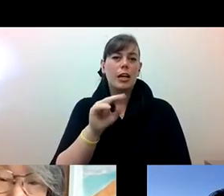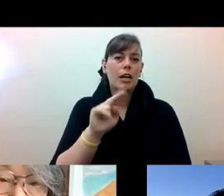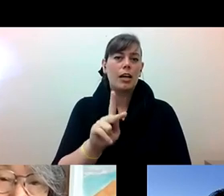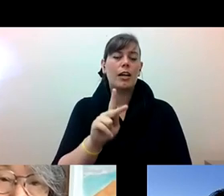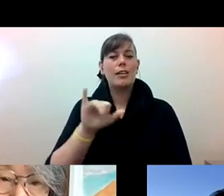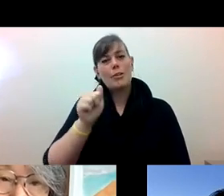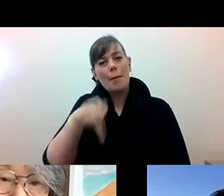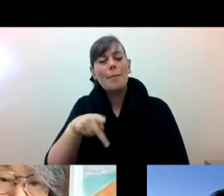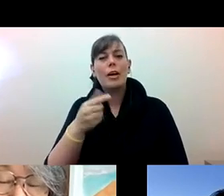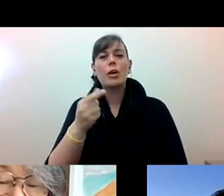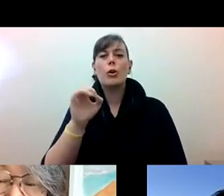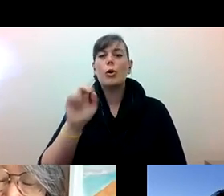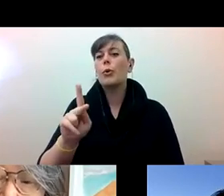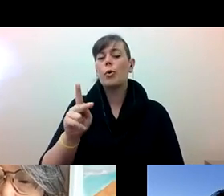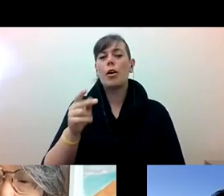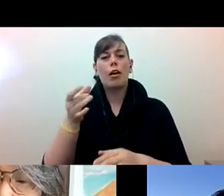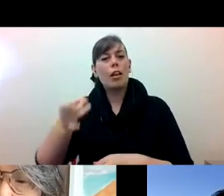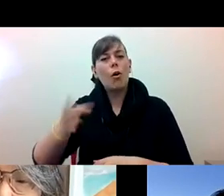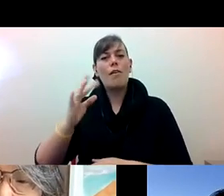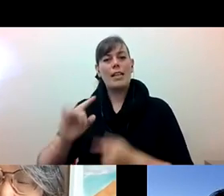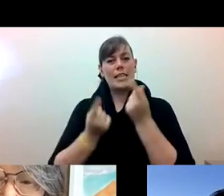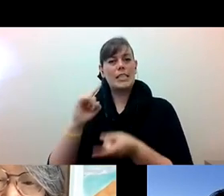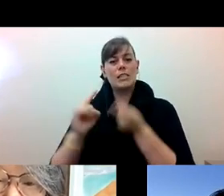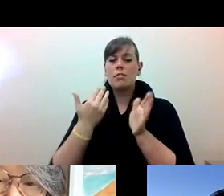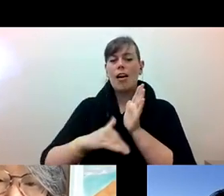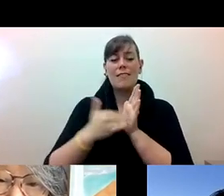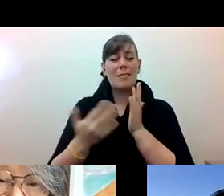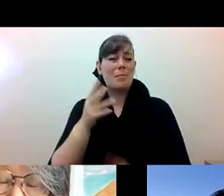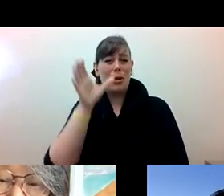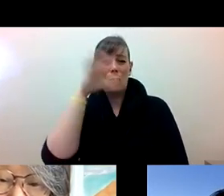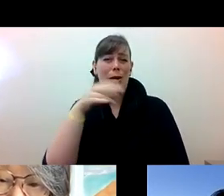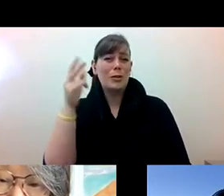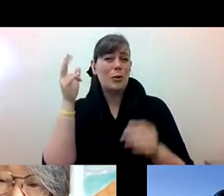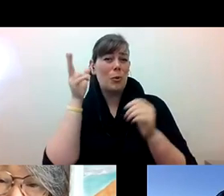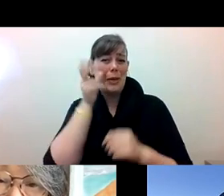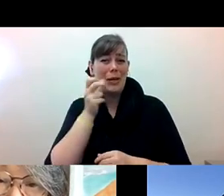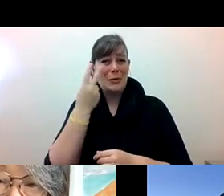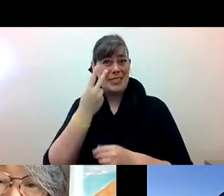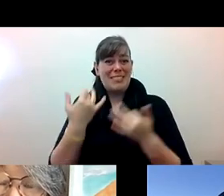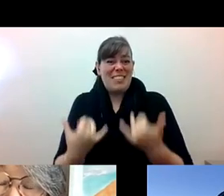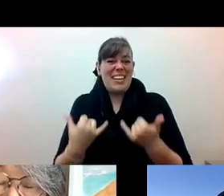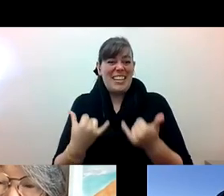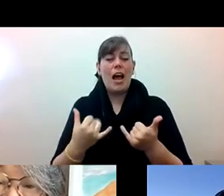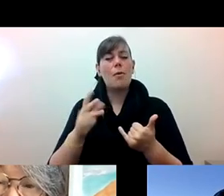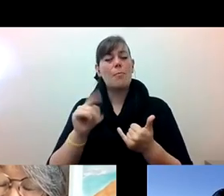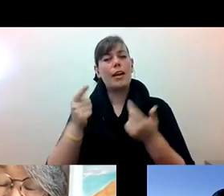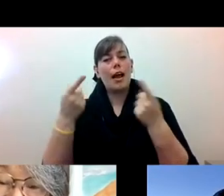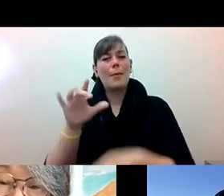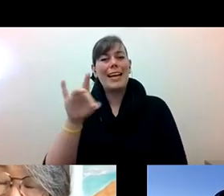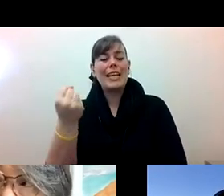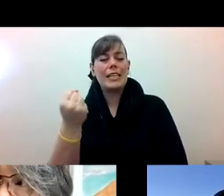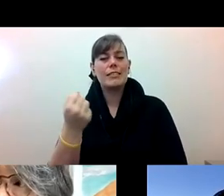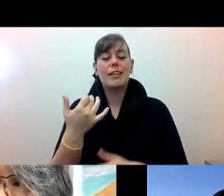Alex Tom he/him: all the time, and that might be a little bit weird to hear, but that was like in the 80s, so I'm 46 this year and so just really thinking about